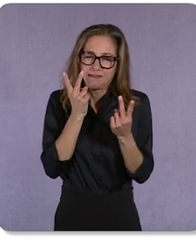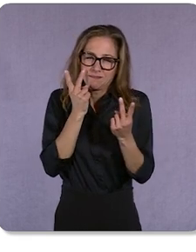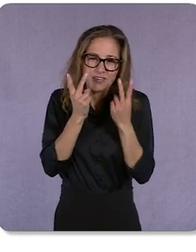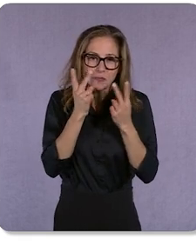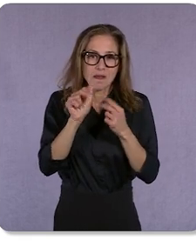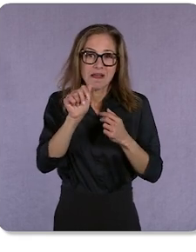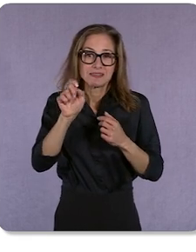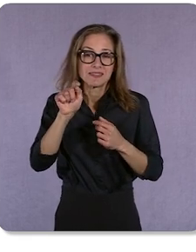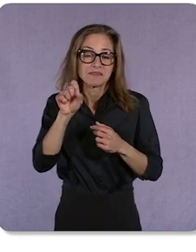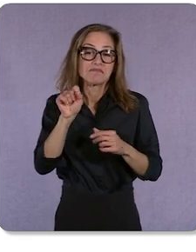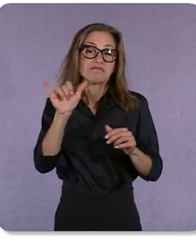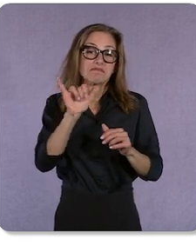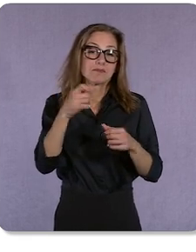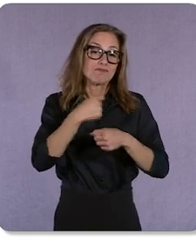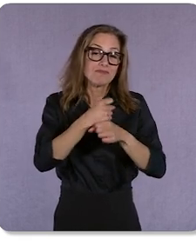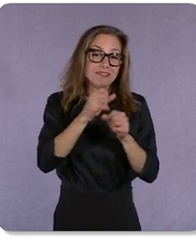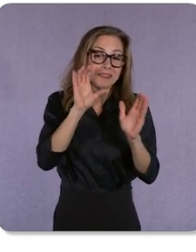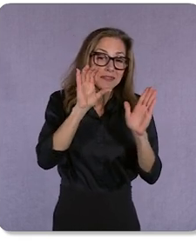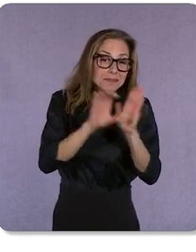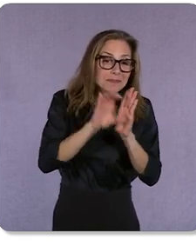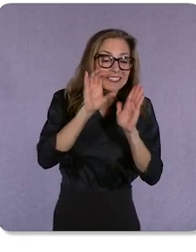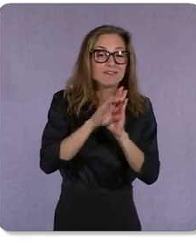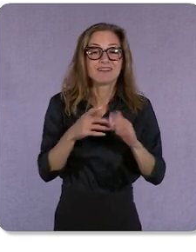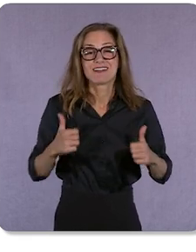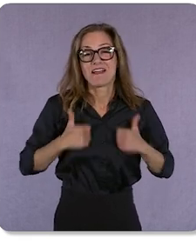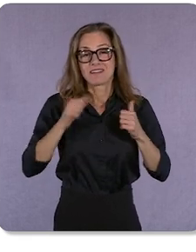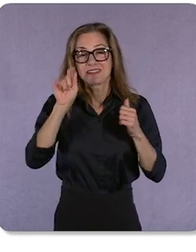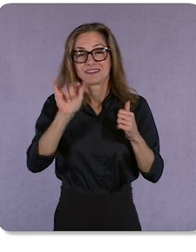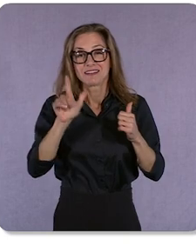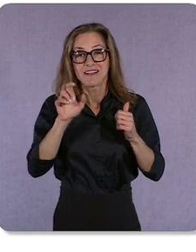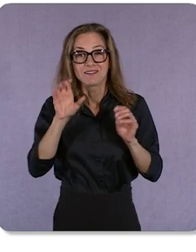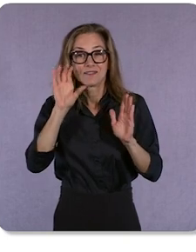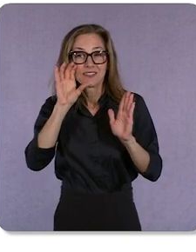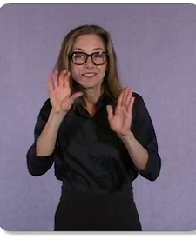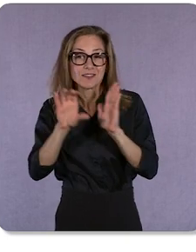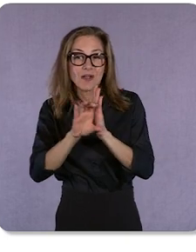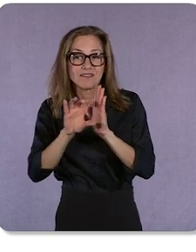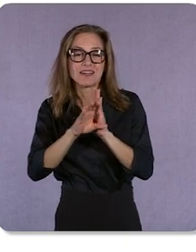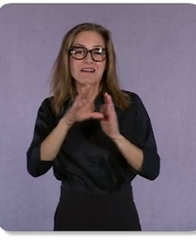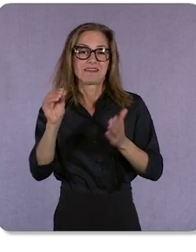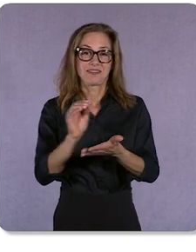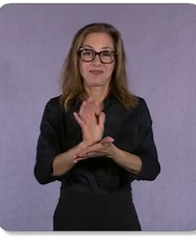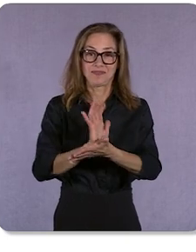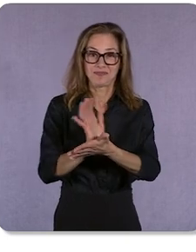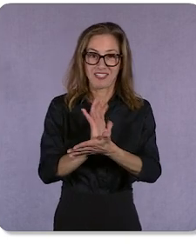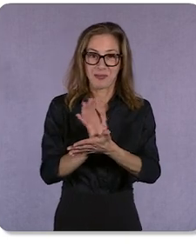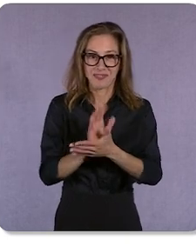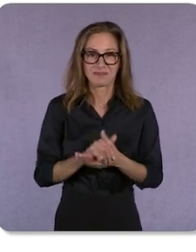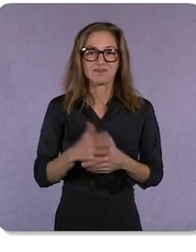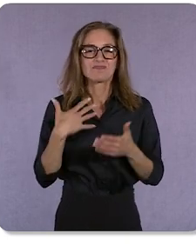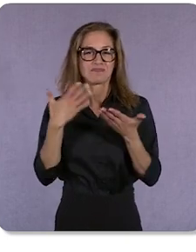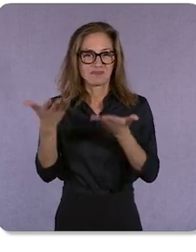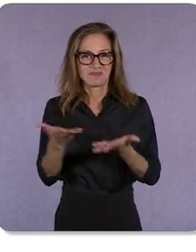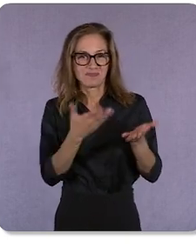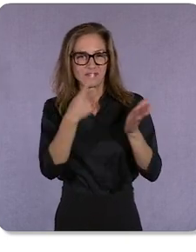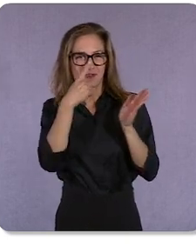product images, lifestyle photography, and video. Let’s check out how they were able to drive